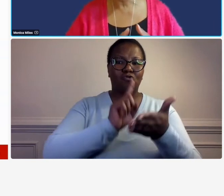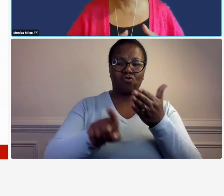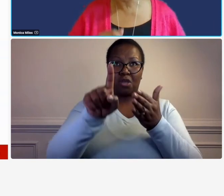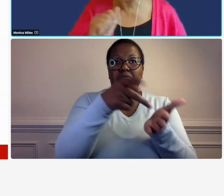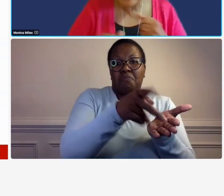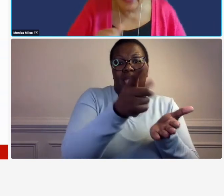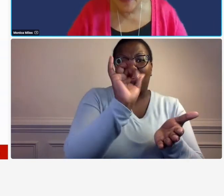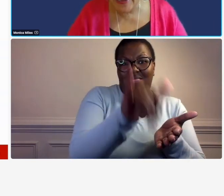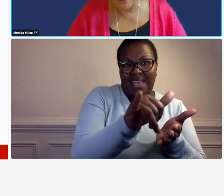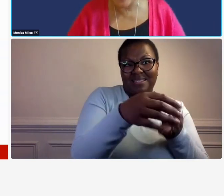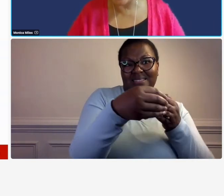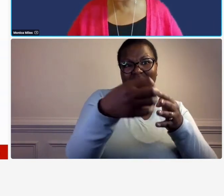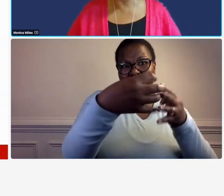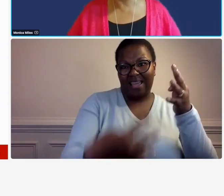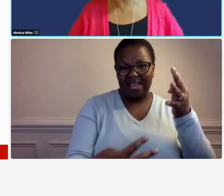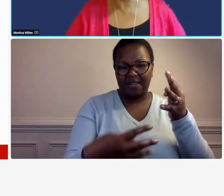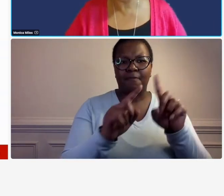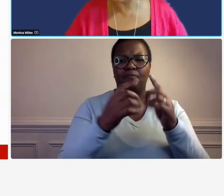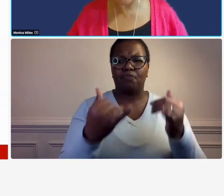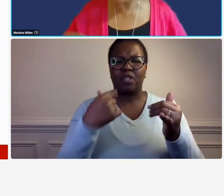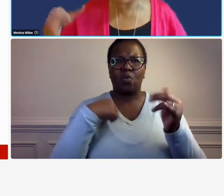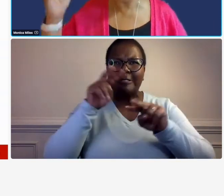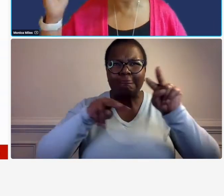well we were scouting around and we saw that new jersey actually just